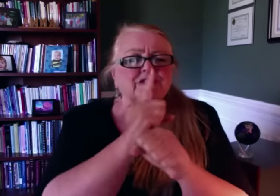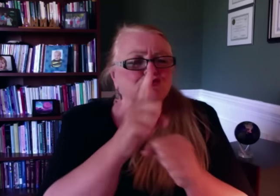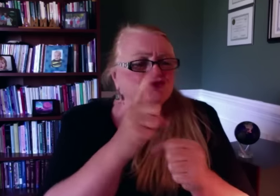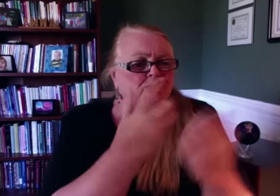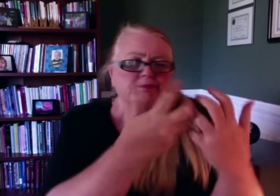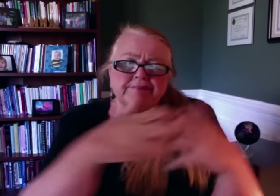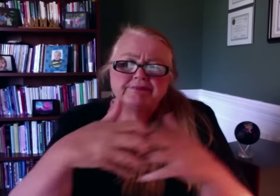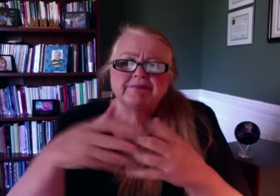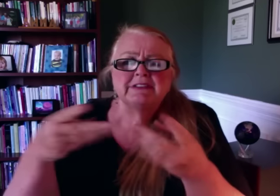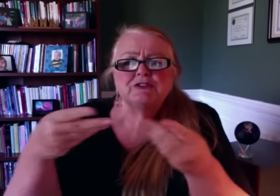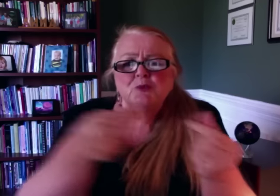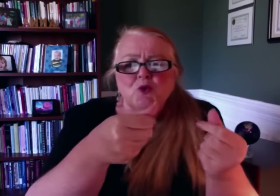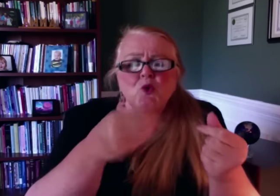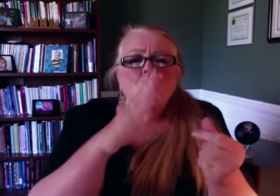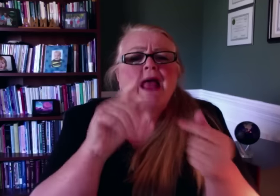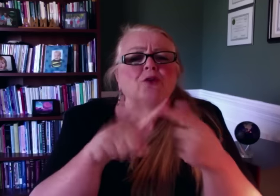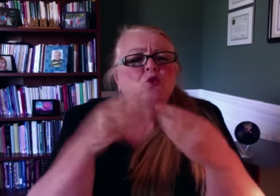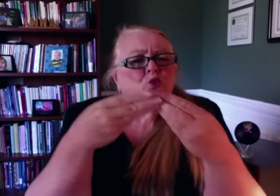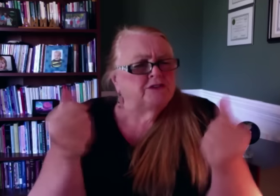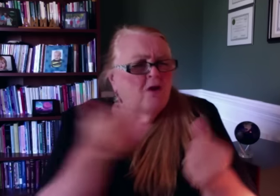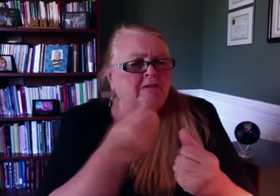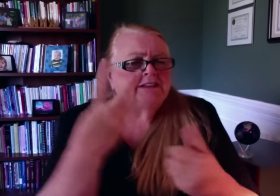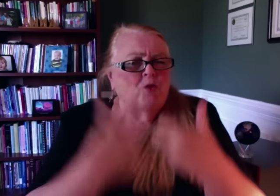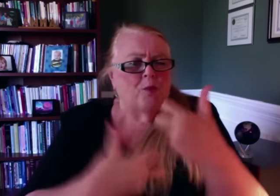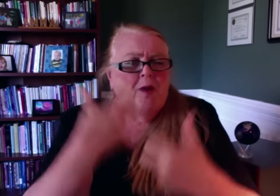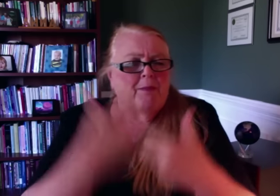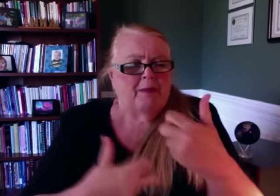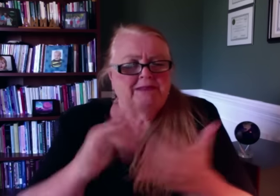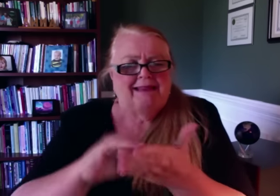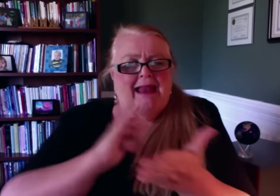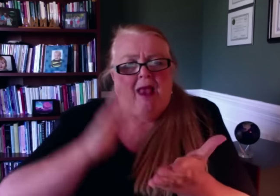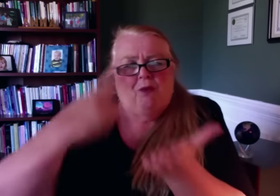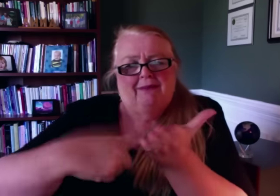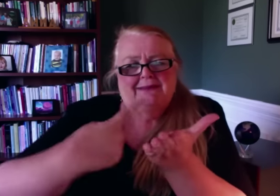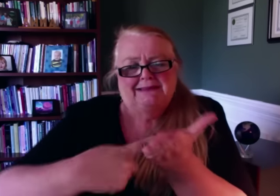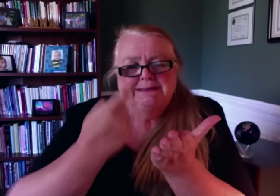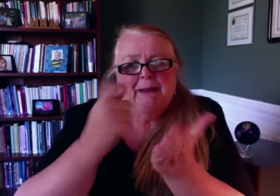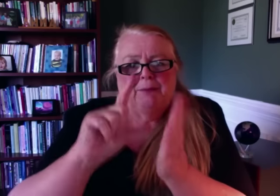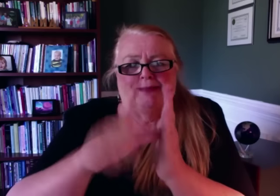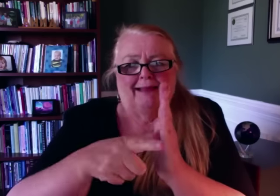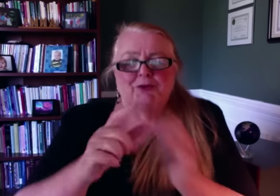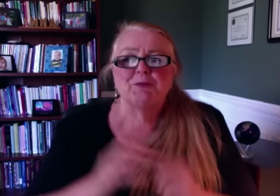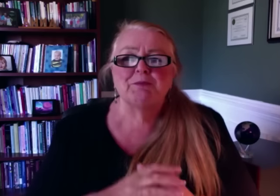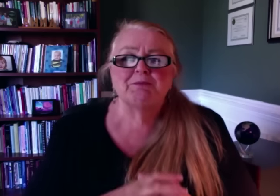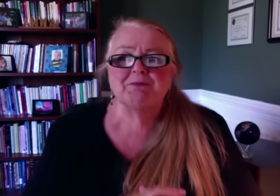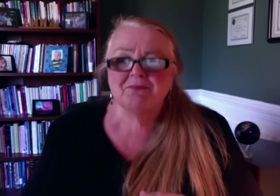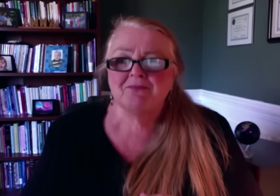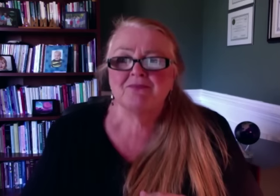structure, and we also discussed how to address several problems that I'll bring up later in this video.